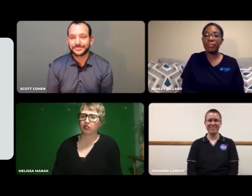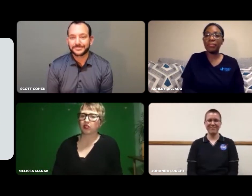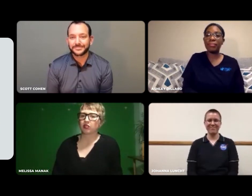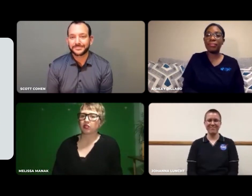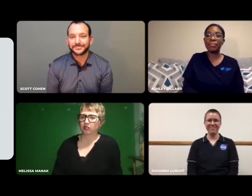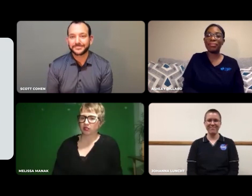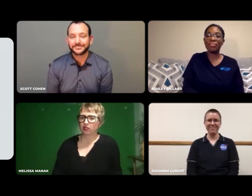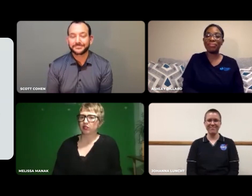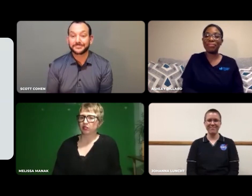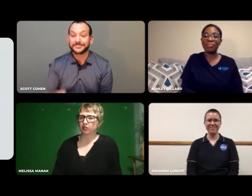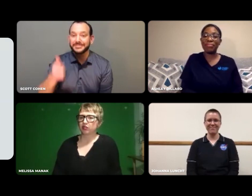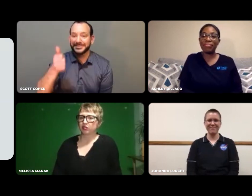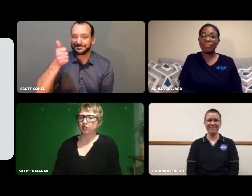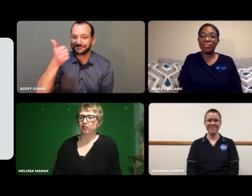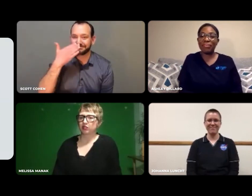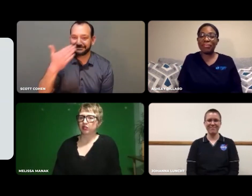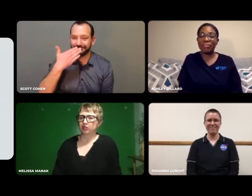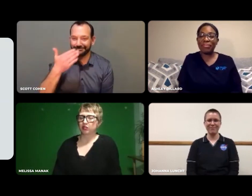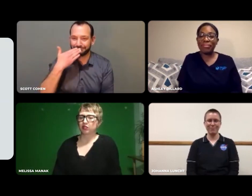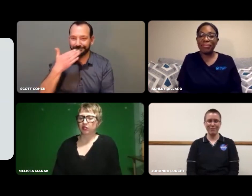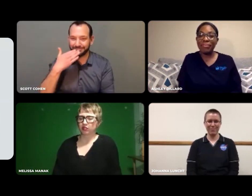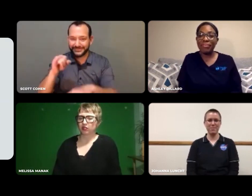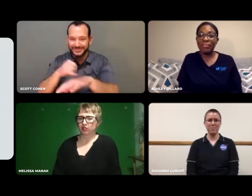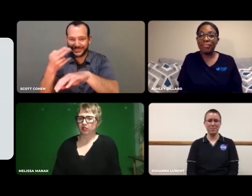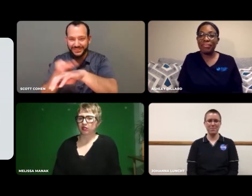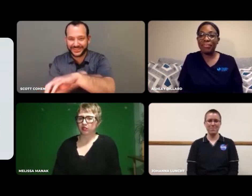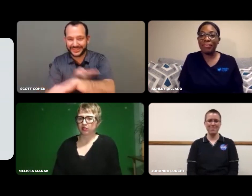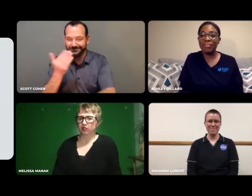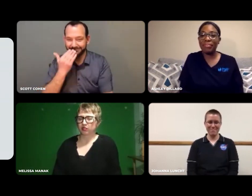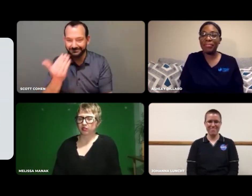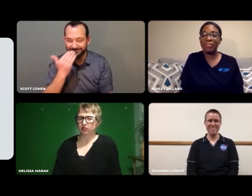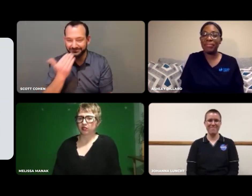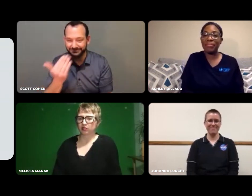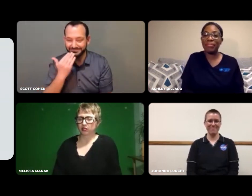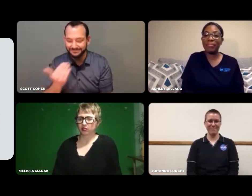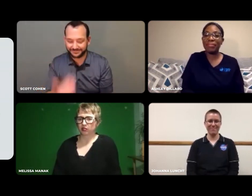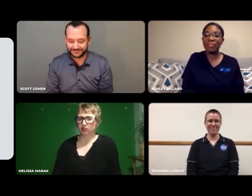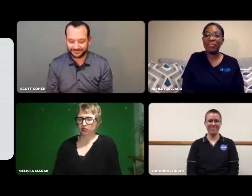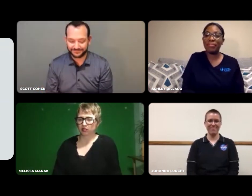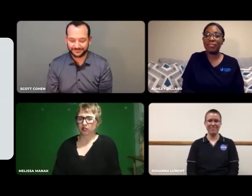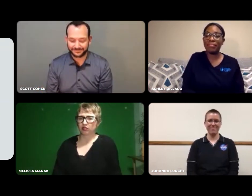Thank you so much for that, Johanna!